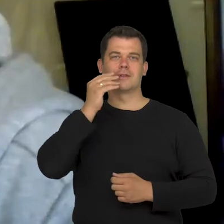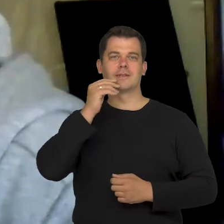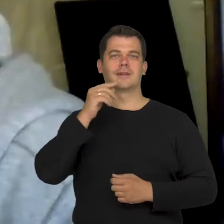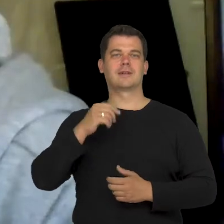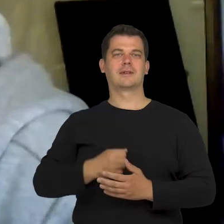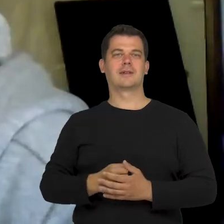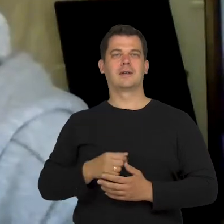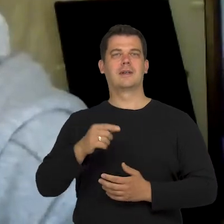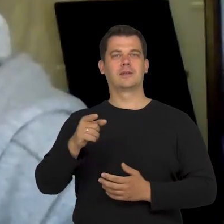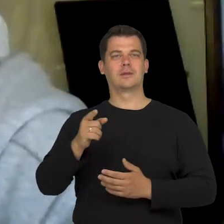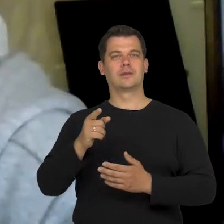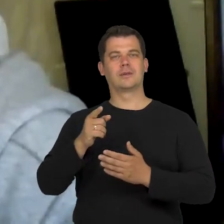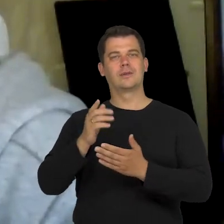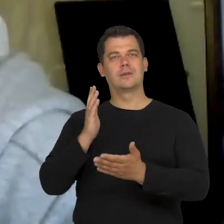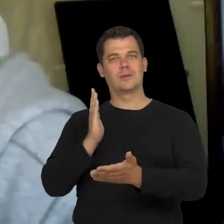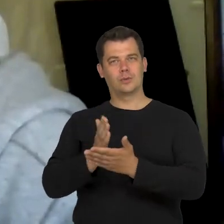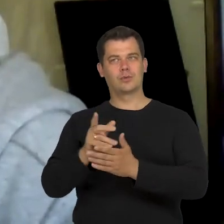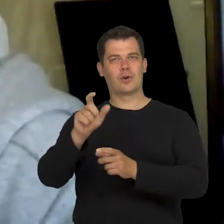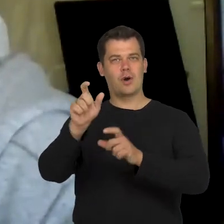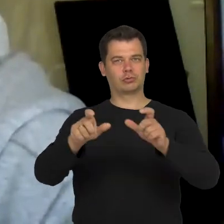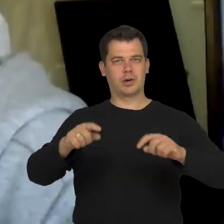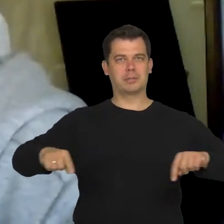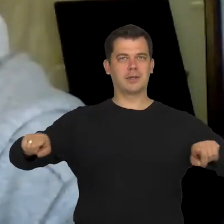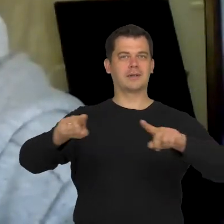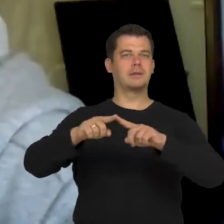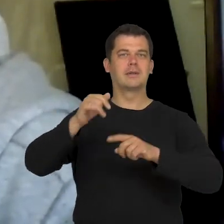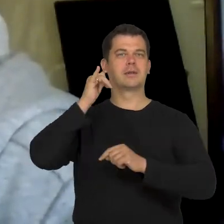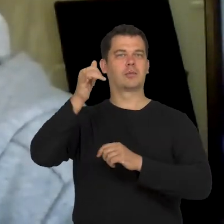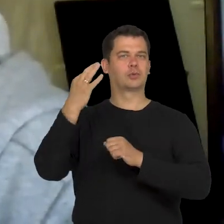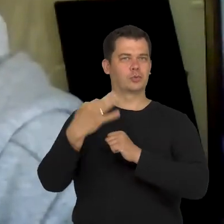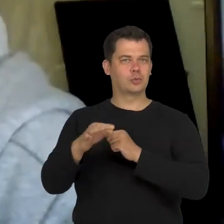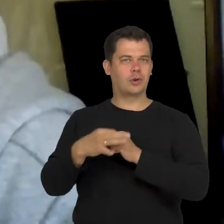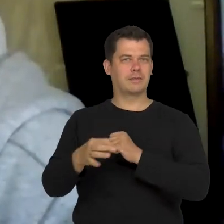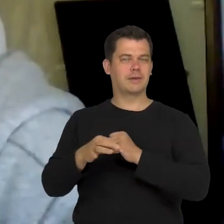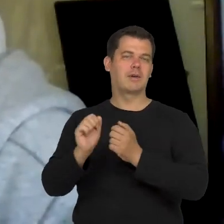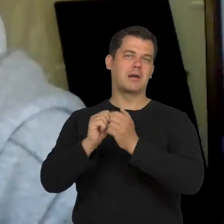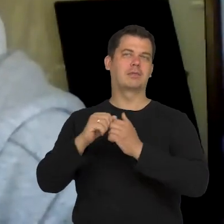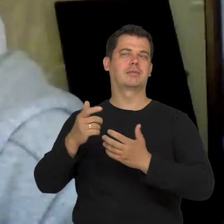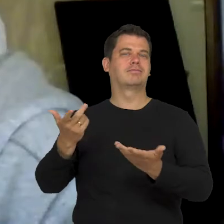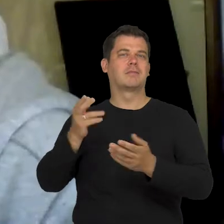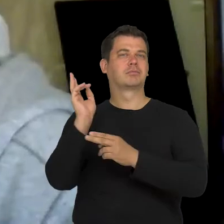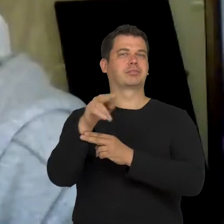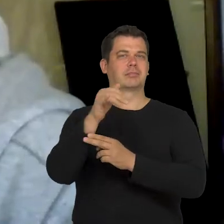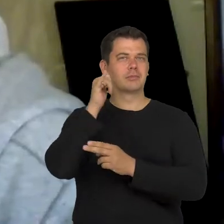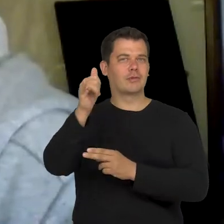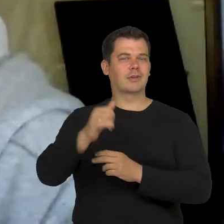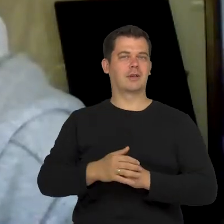those people are unable to study or they don't study and on the other hand, the problem exists